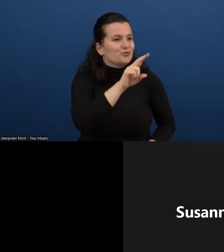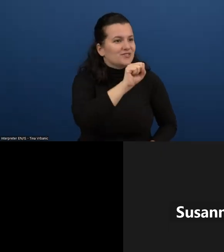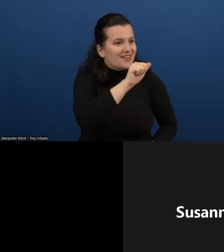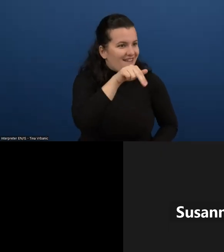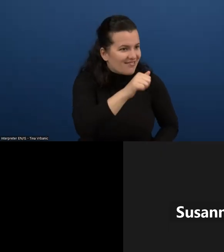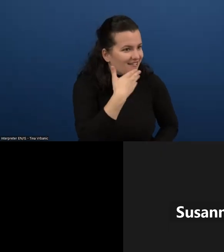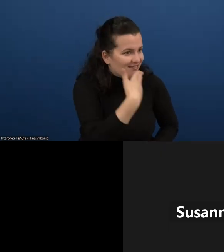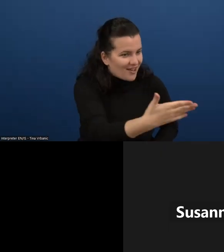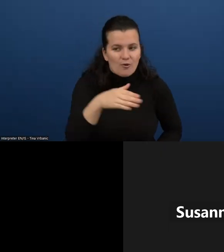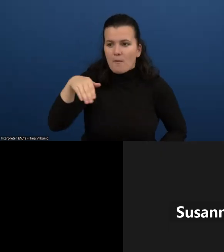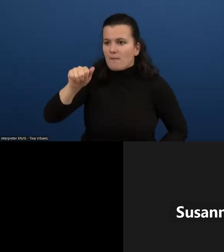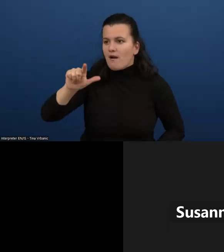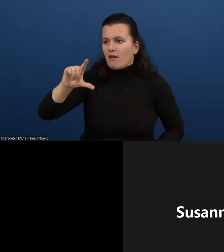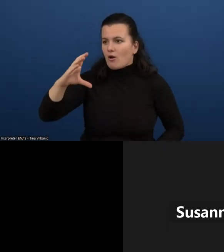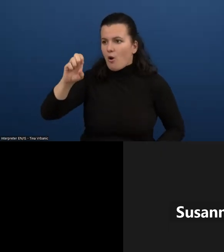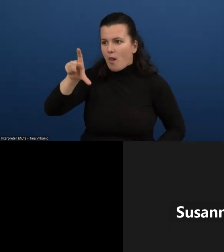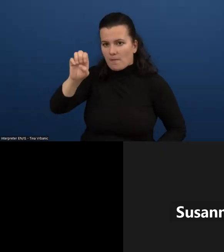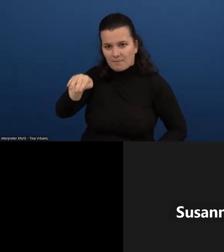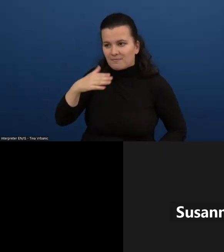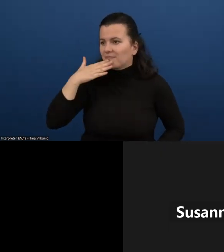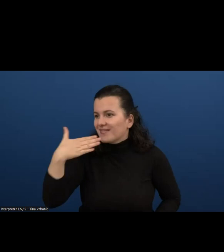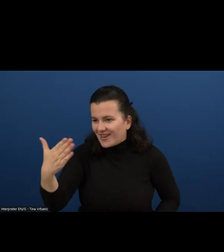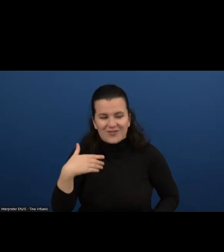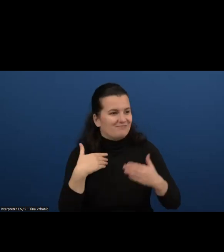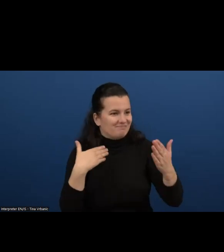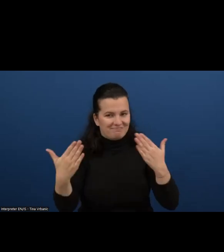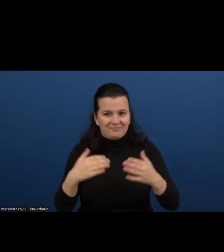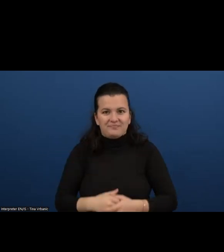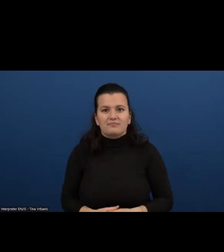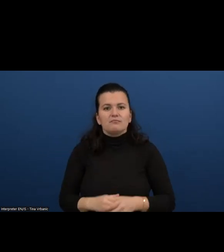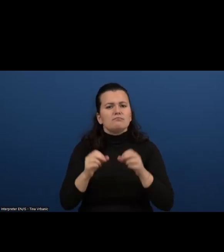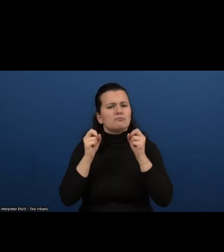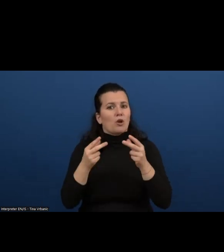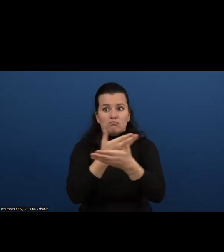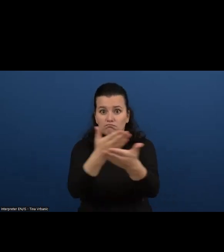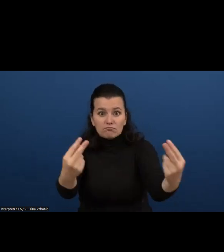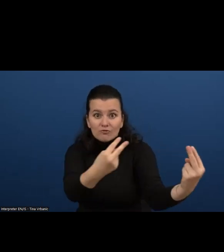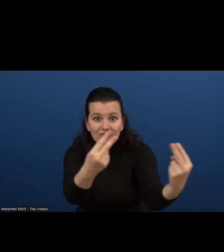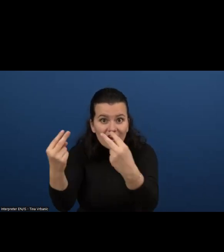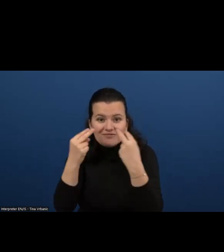I will now try to share my screen here.